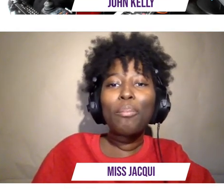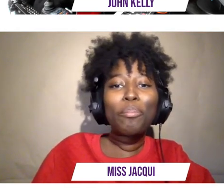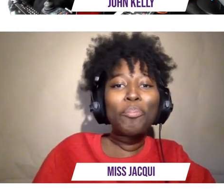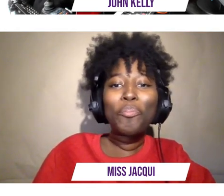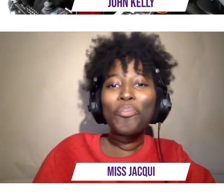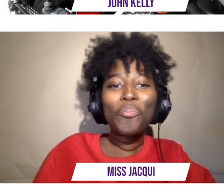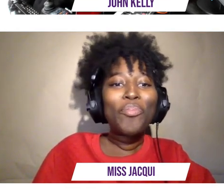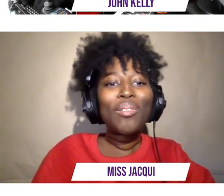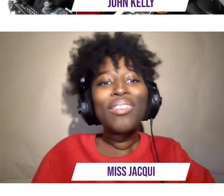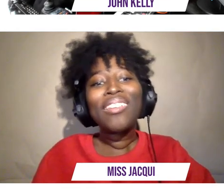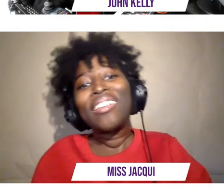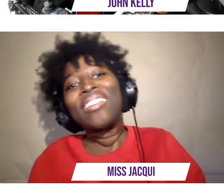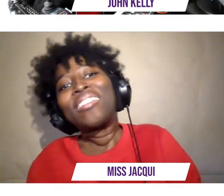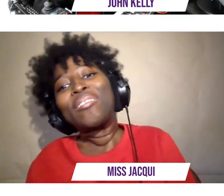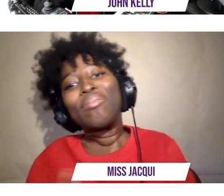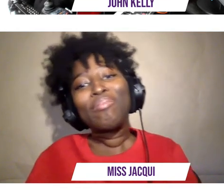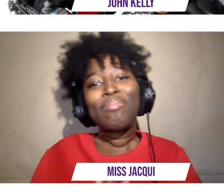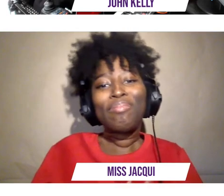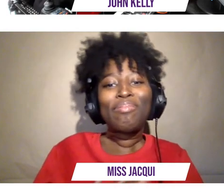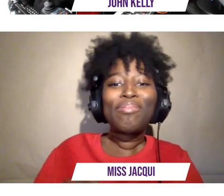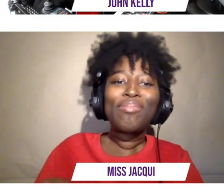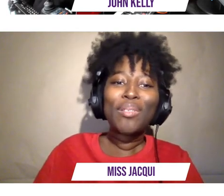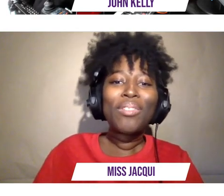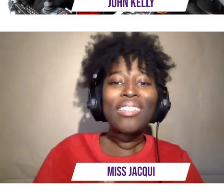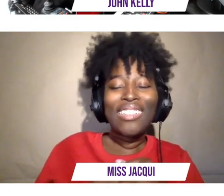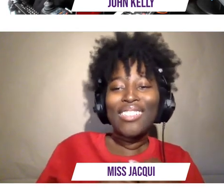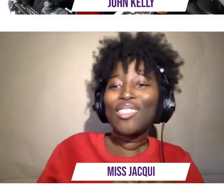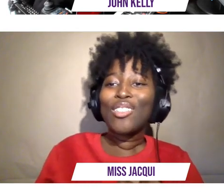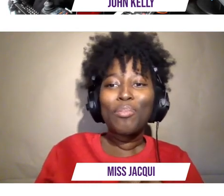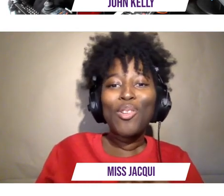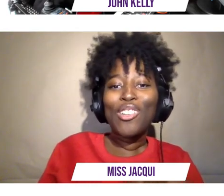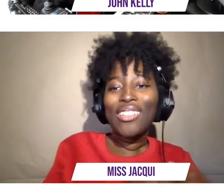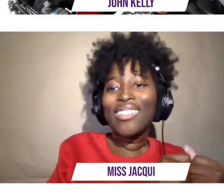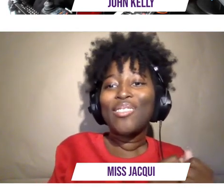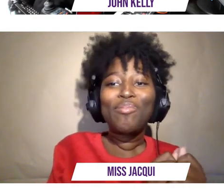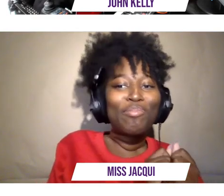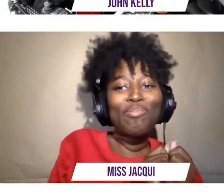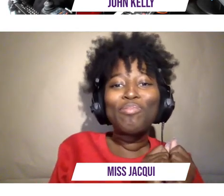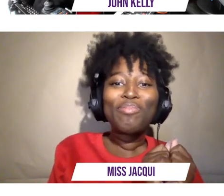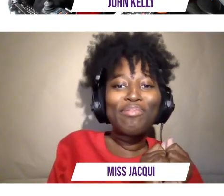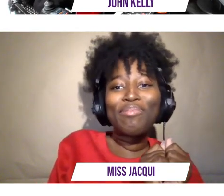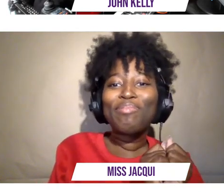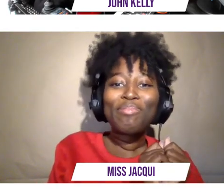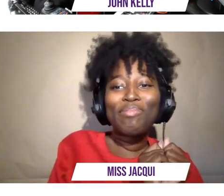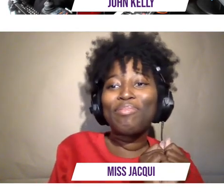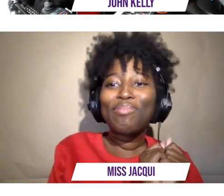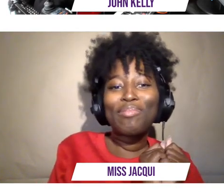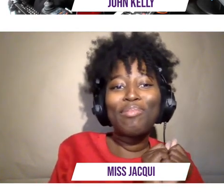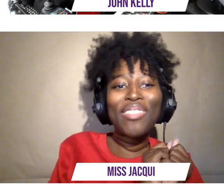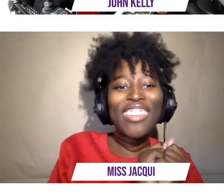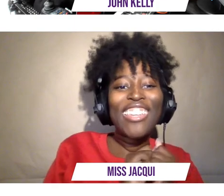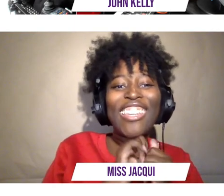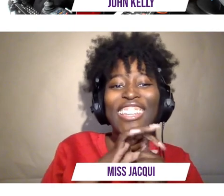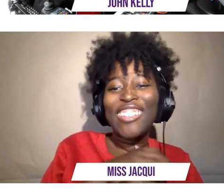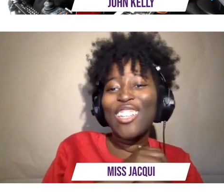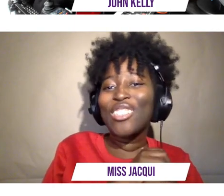keep some dignity keep the message simple and seek some parity we were better off last century